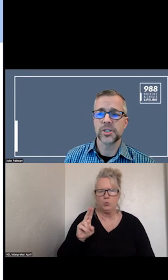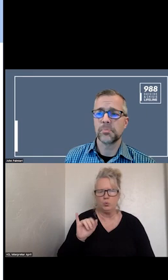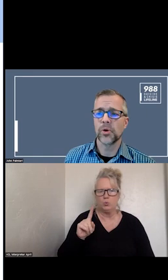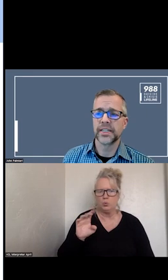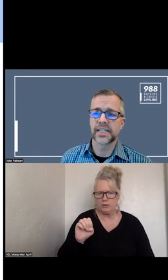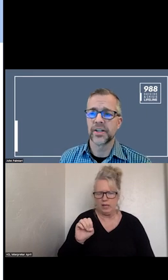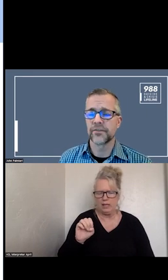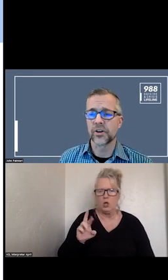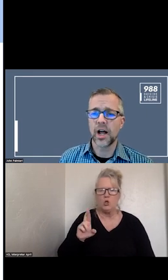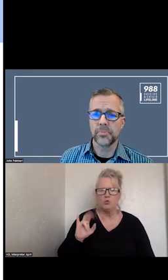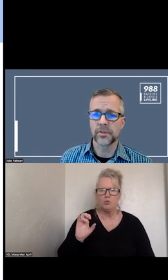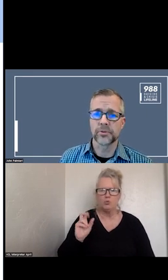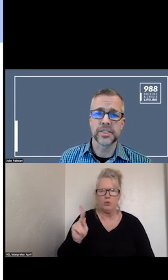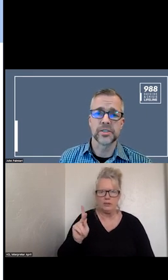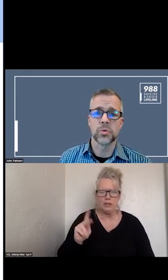I AM JUST POINTING THIS OUT HERE FOR A COUPLE OF REASONS.